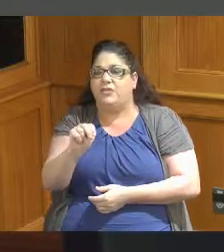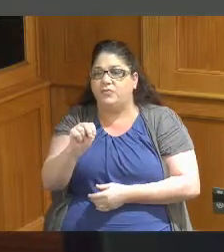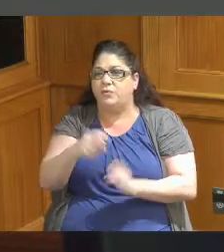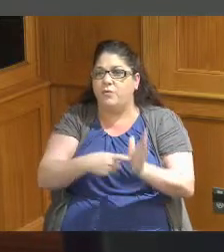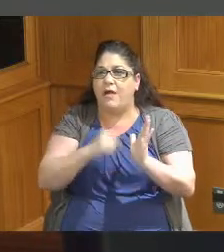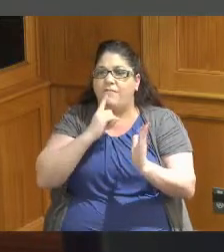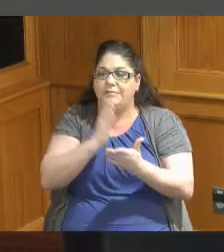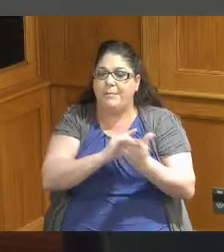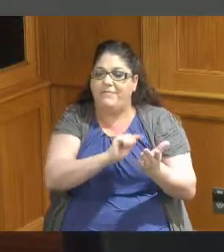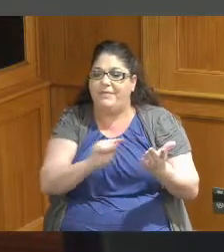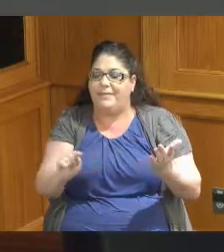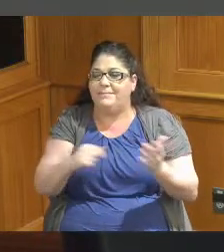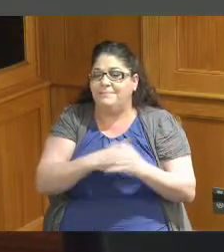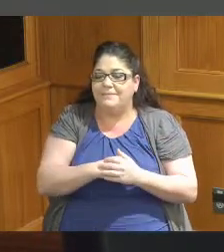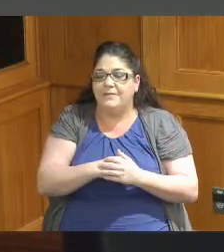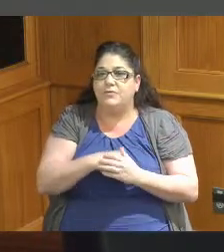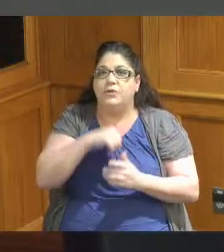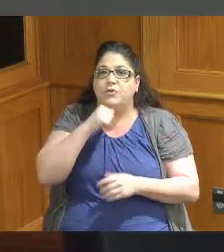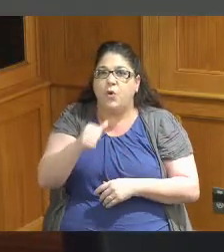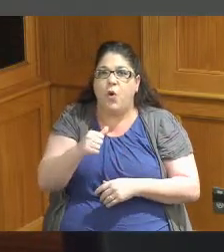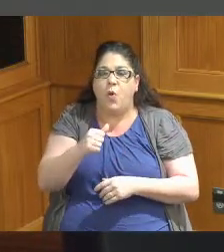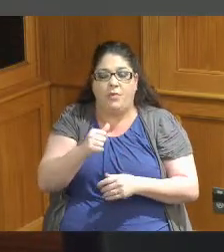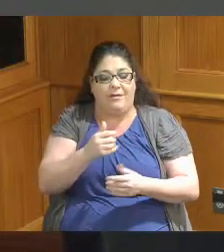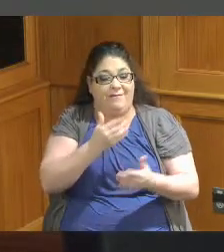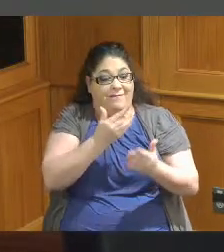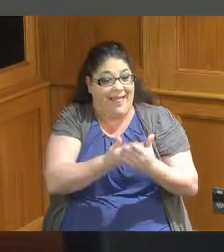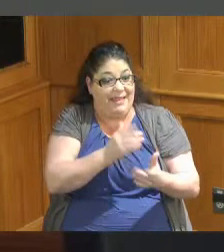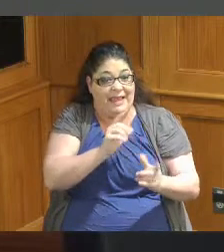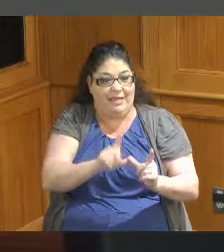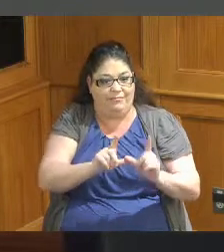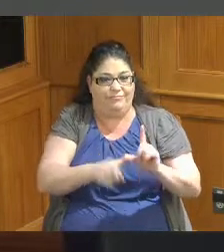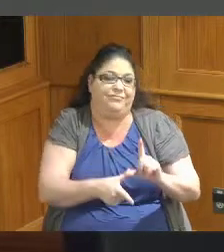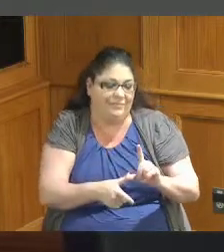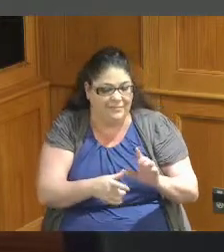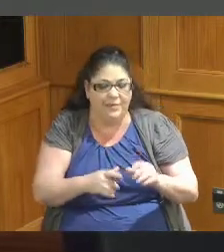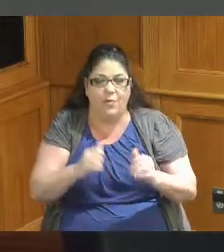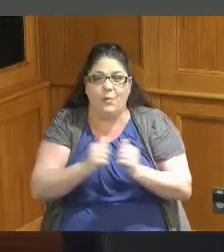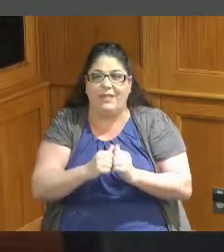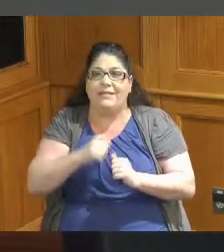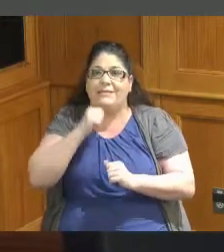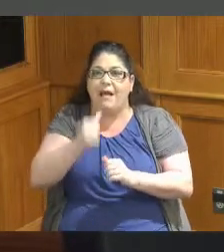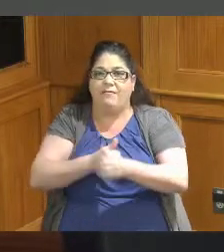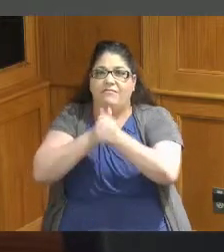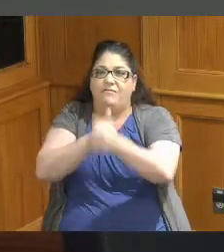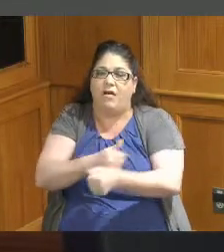so that we don't invalidate the the incentive by by not having complied with all the notification